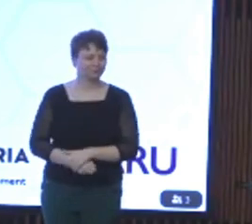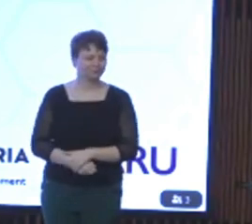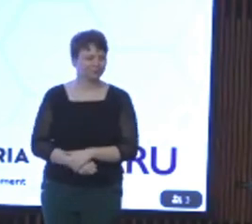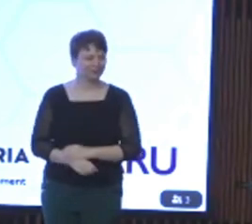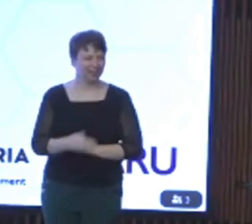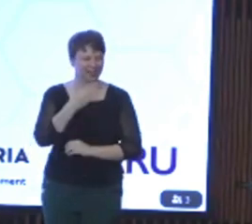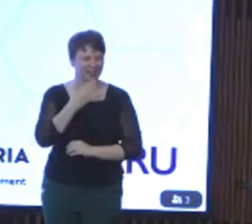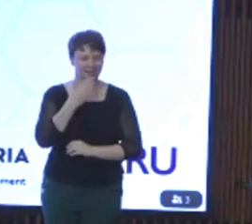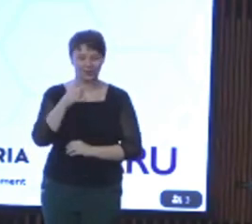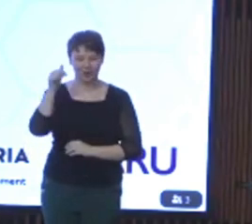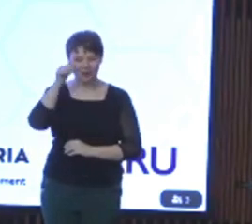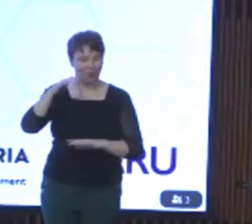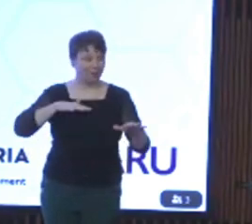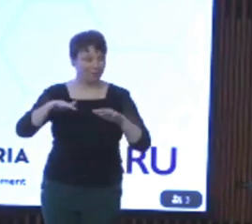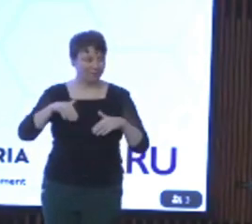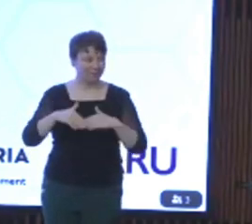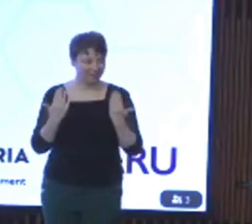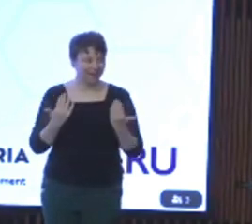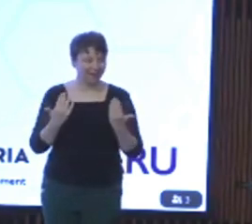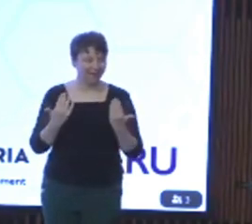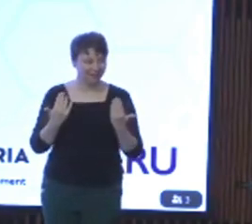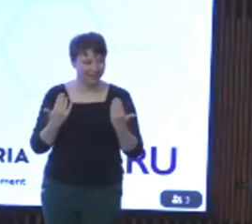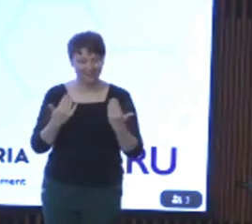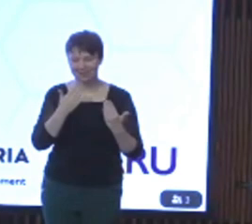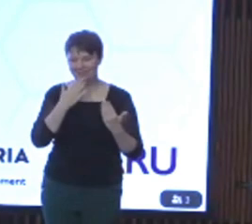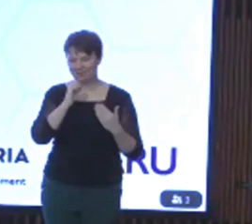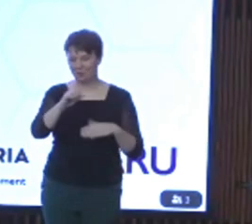I know it's been a very busy day, it's a very busy day for you and you've taken time out to